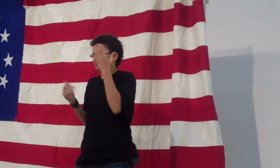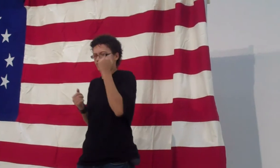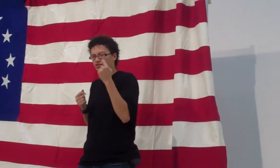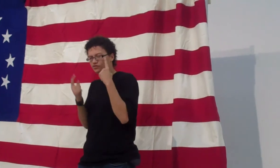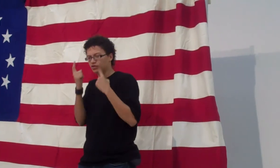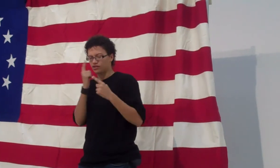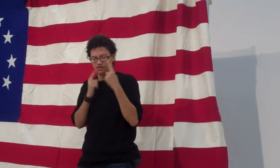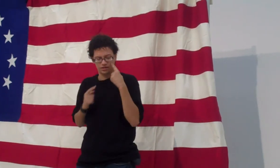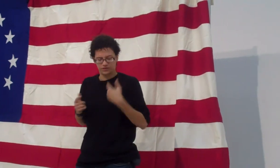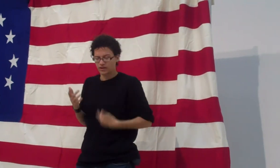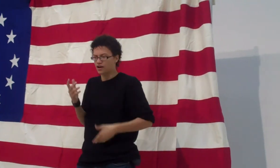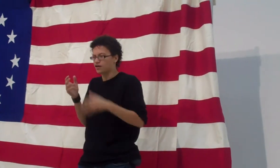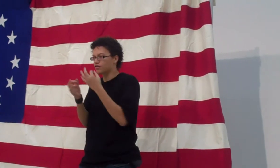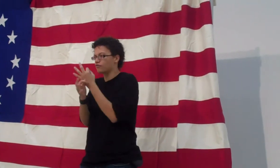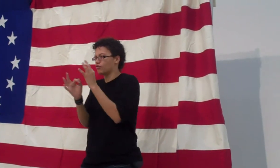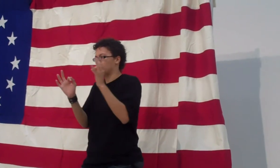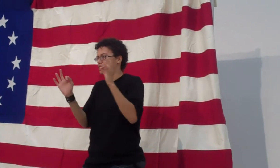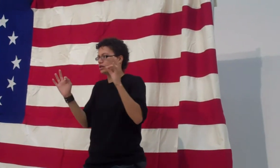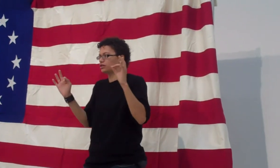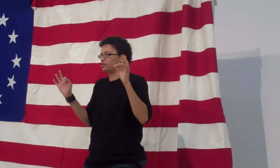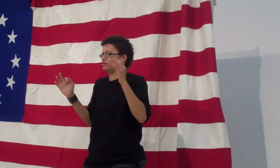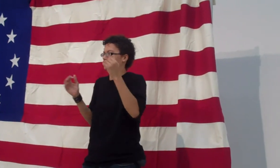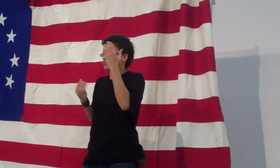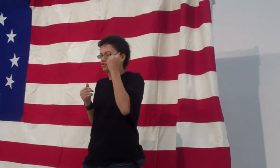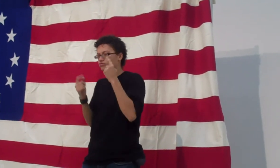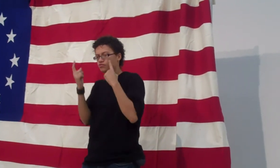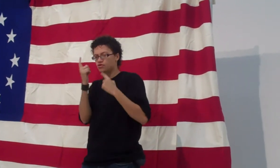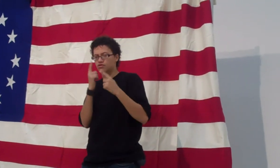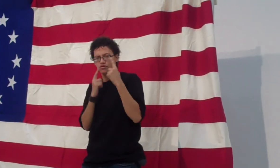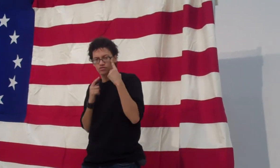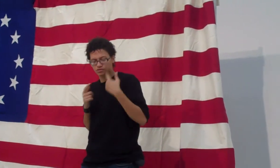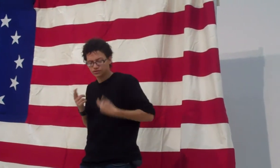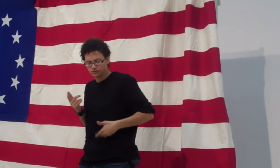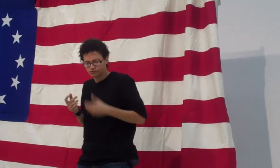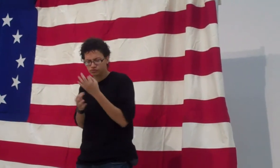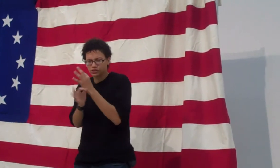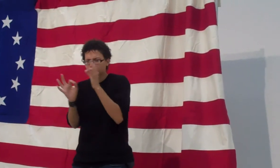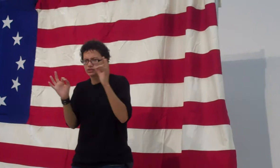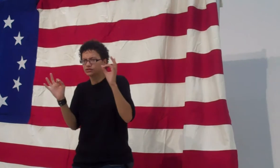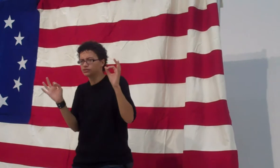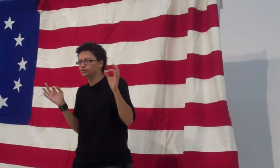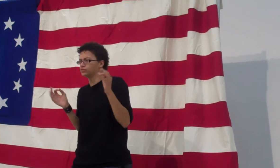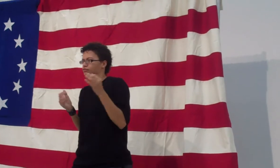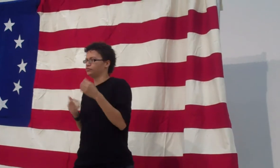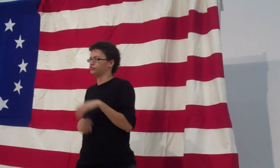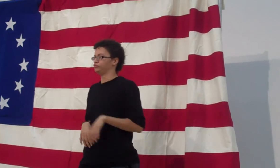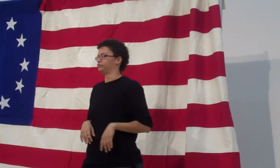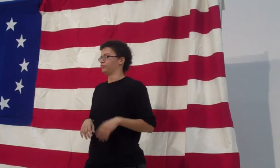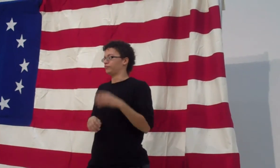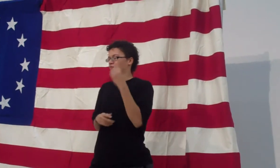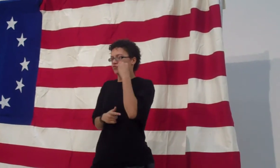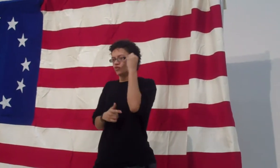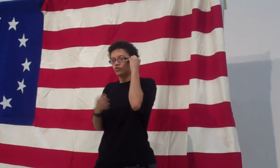Why cry if I'm free? Why cry? If I'm free? Why cry if I'm free?